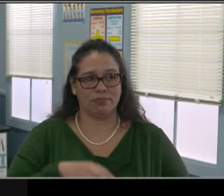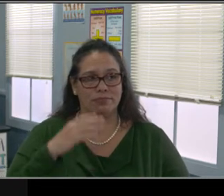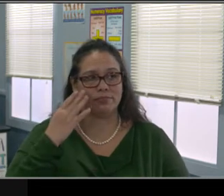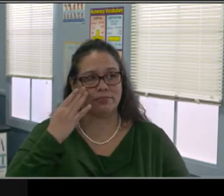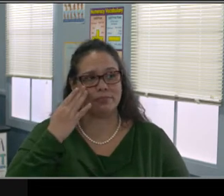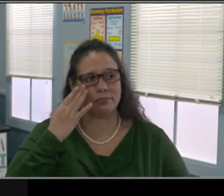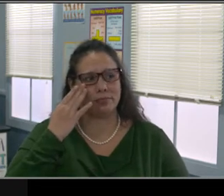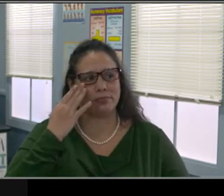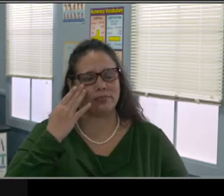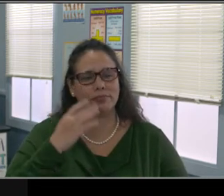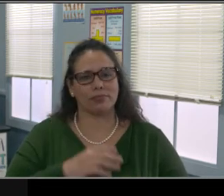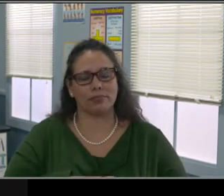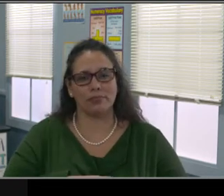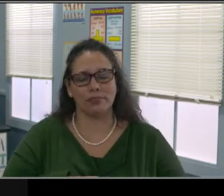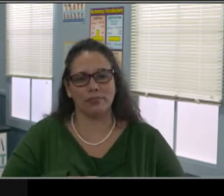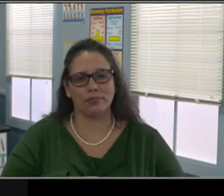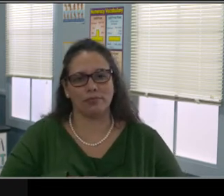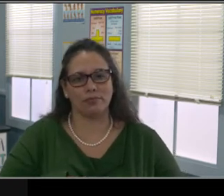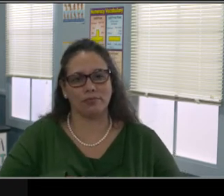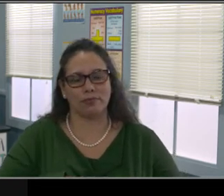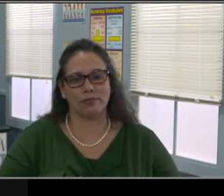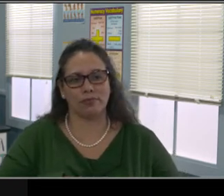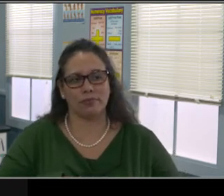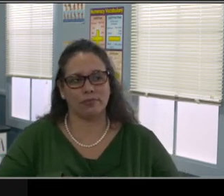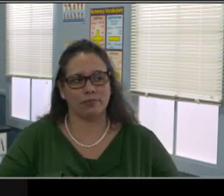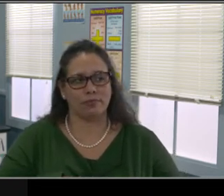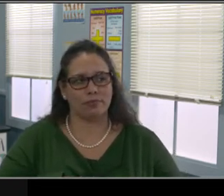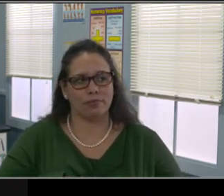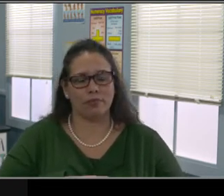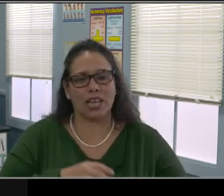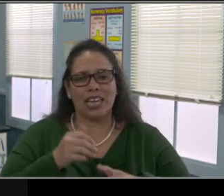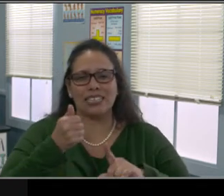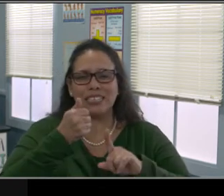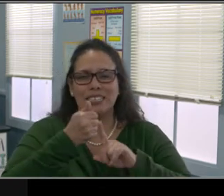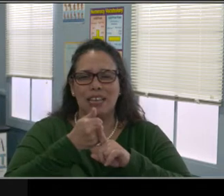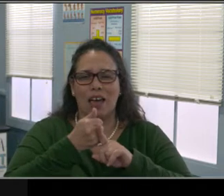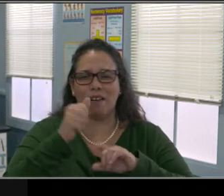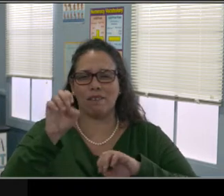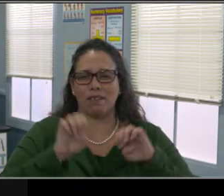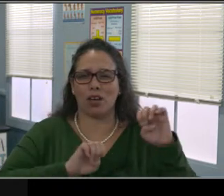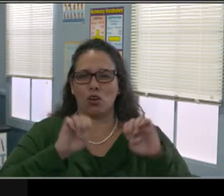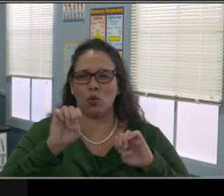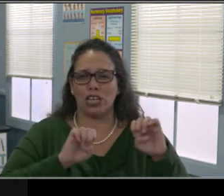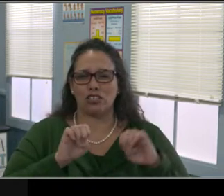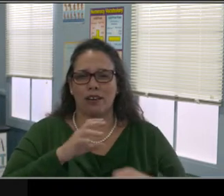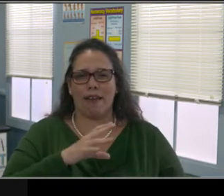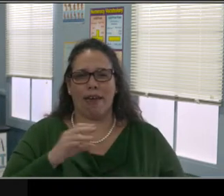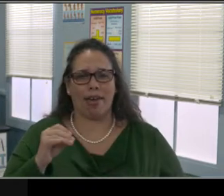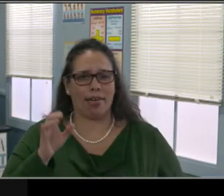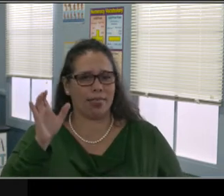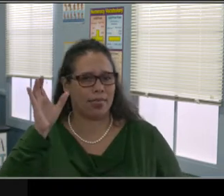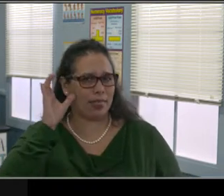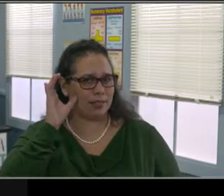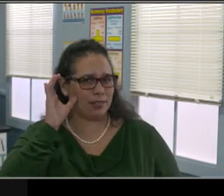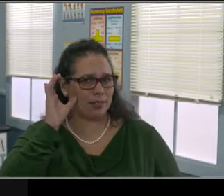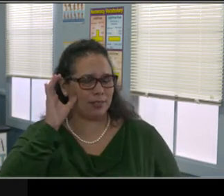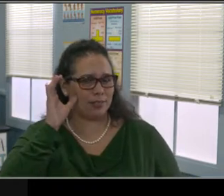So that's one... And the Anderson household, that's what's making it hard to listen to my children. Next slide.